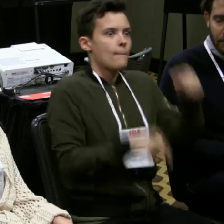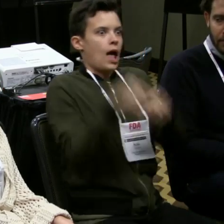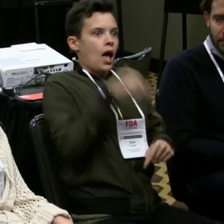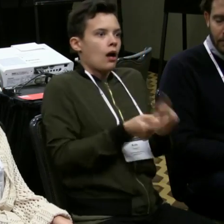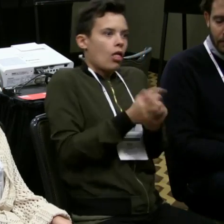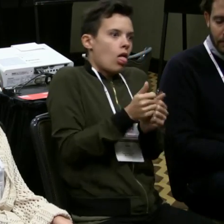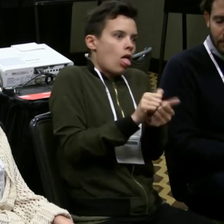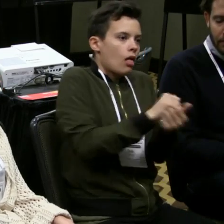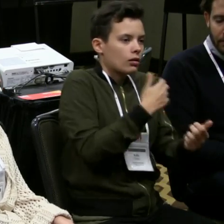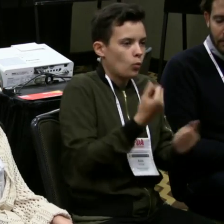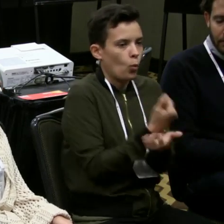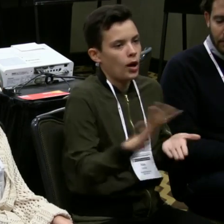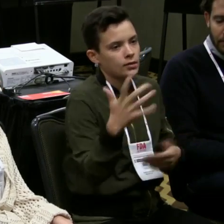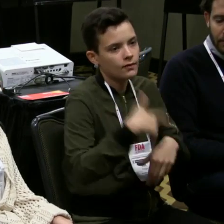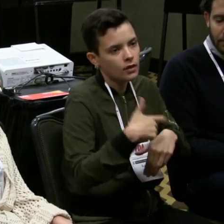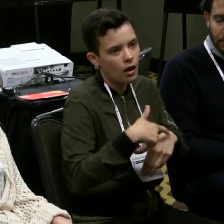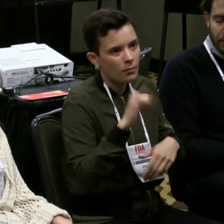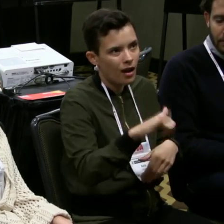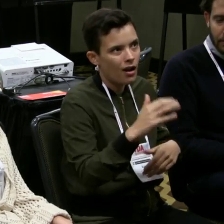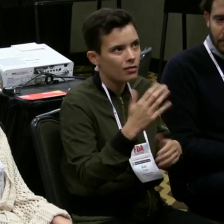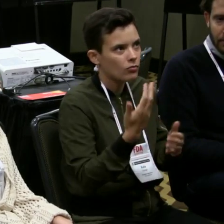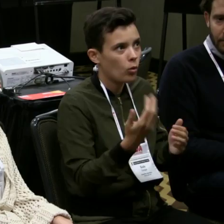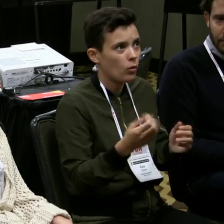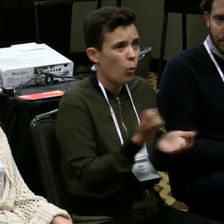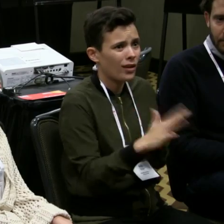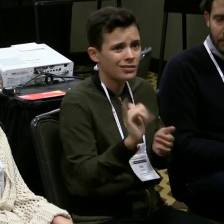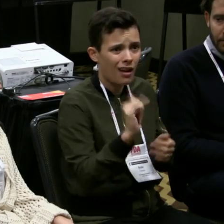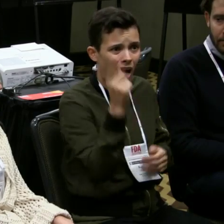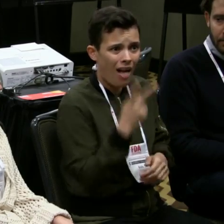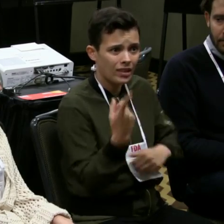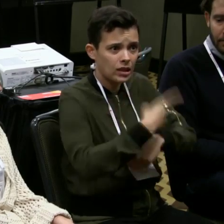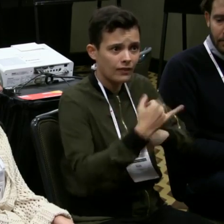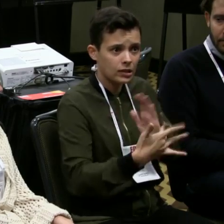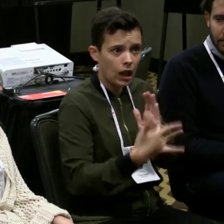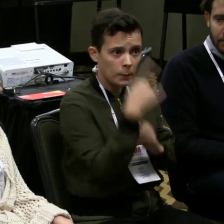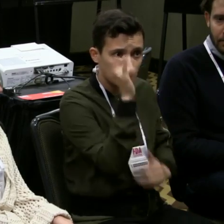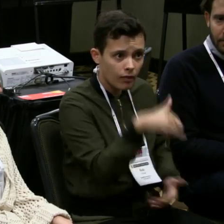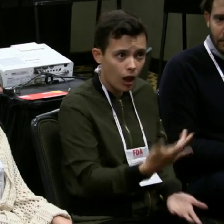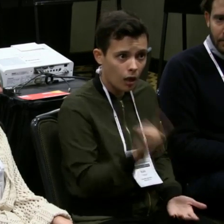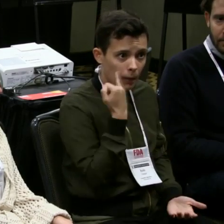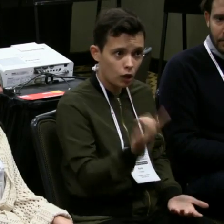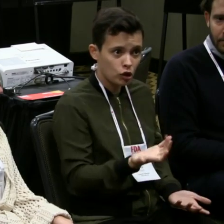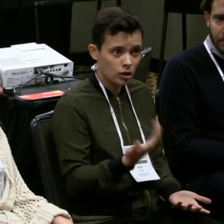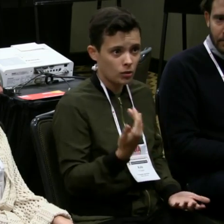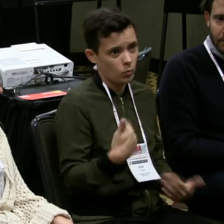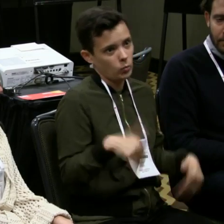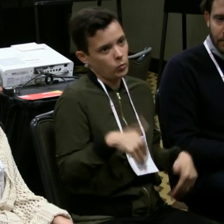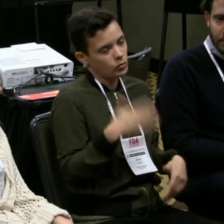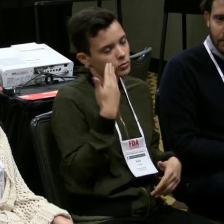in the beginning instead of having to do it after the fact. And going back and changing everything they had already set up. It was a waste of time.